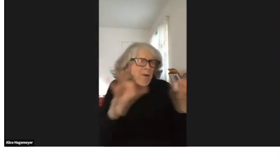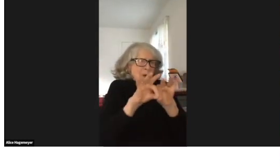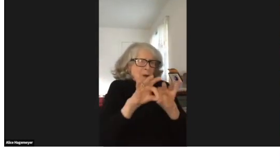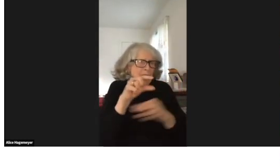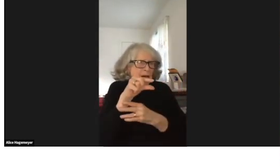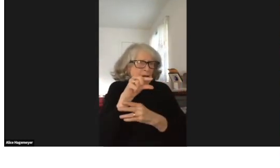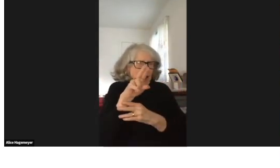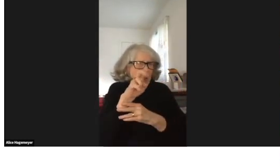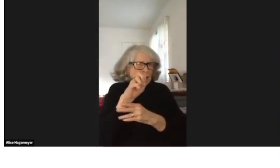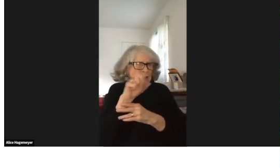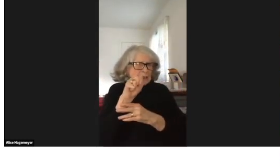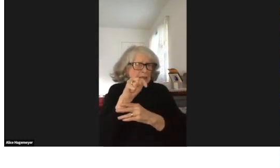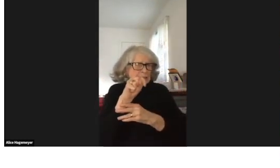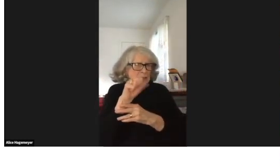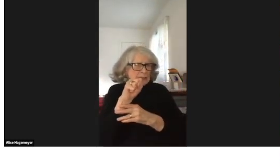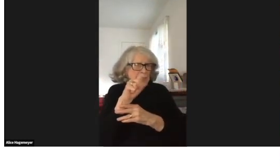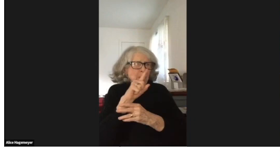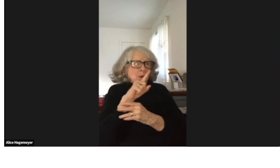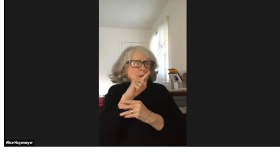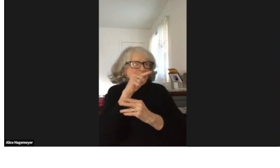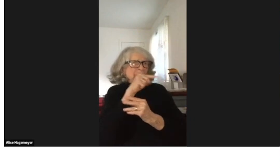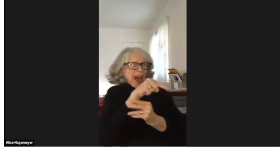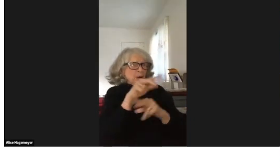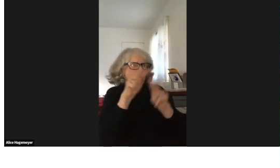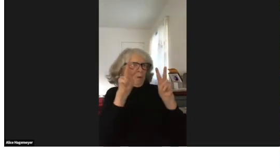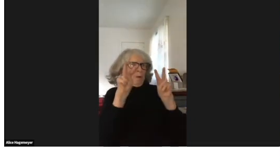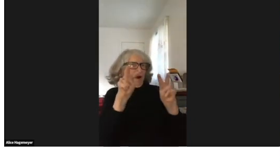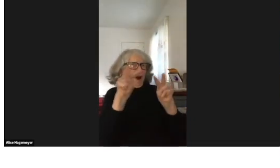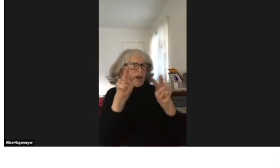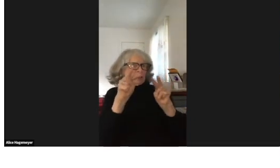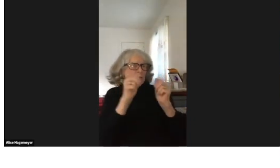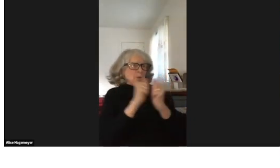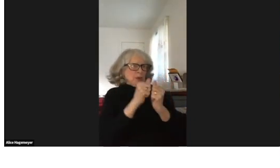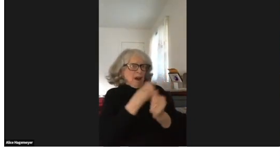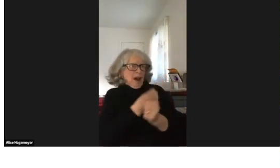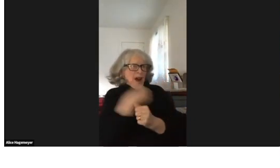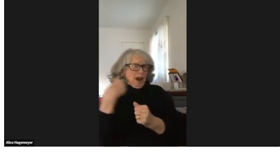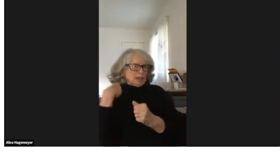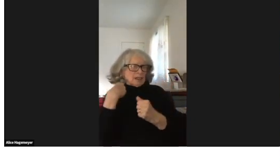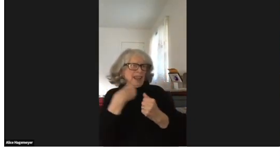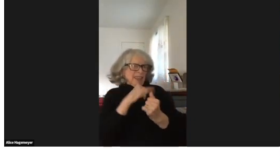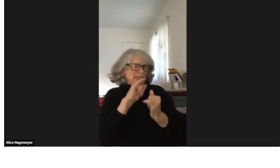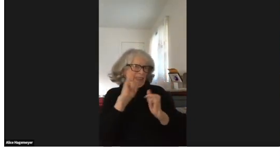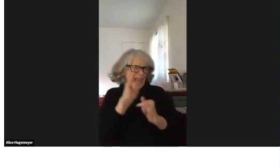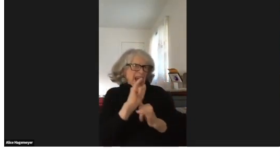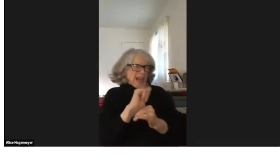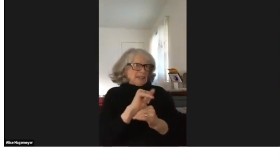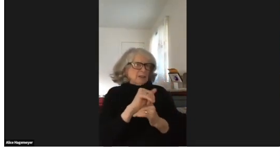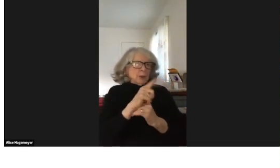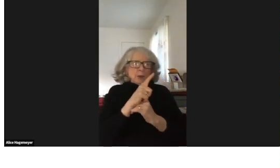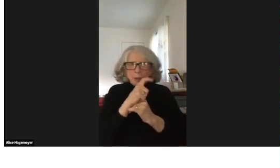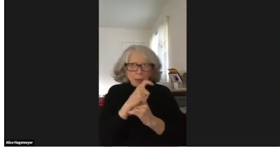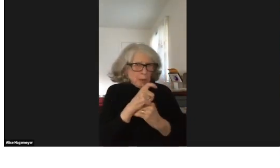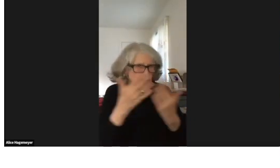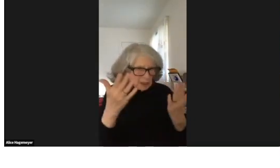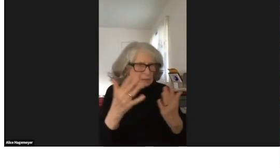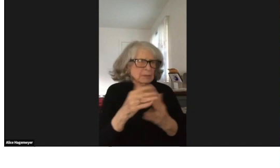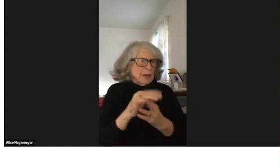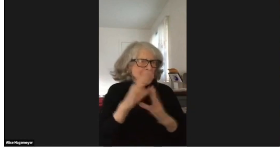But my point is the guest there watching the presentation,